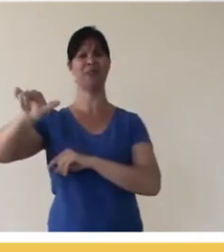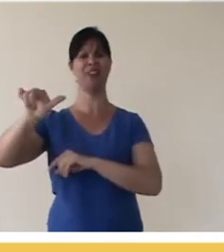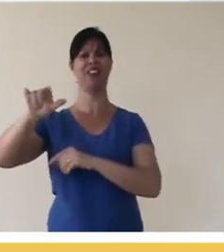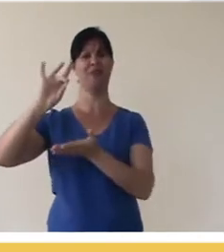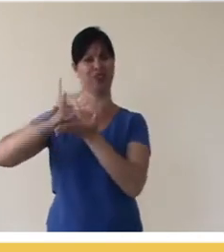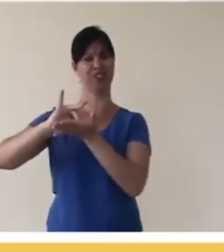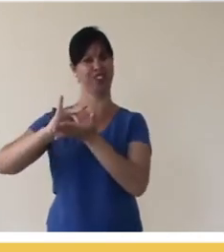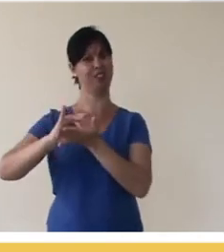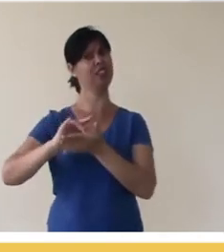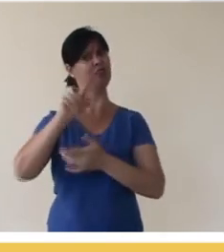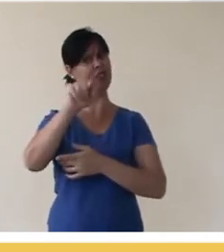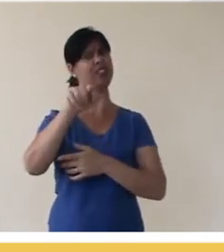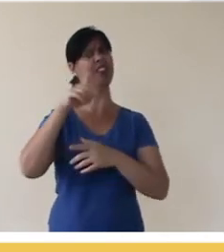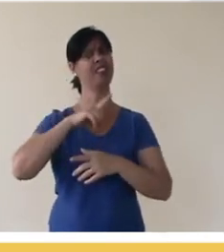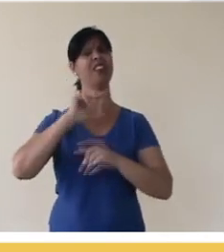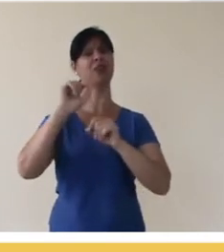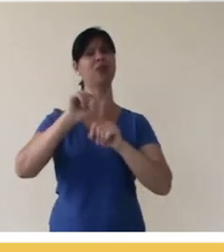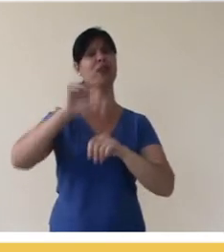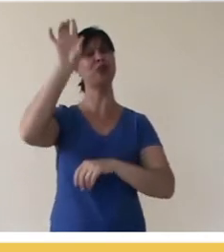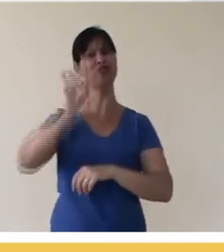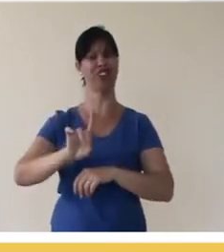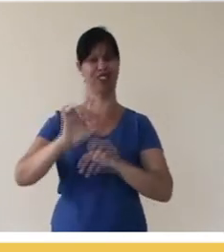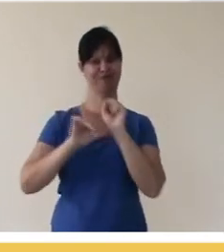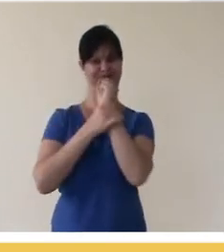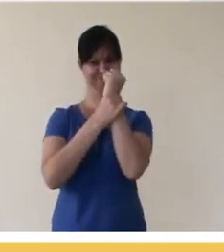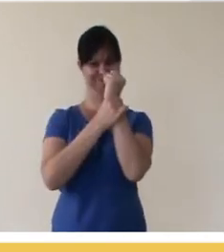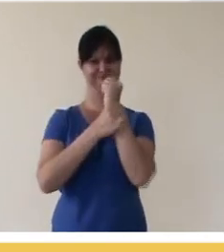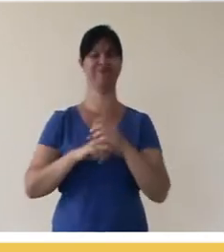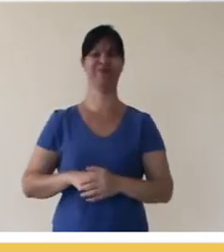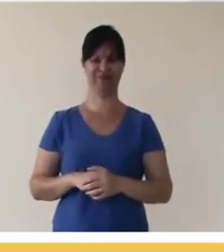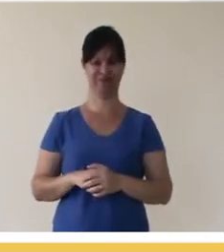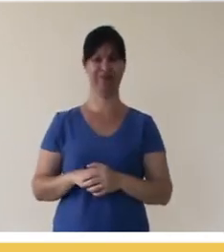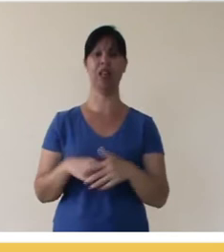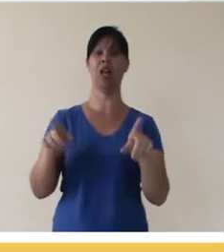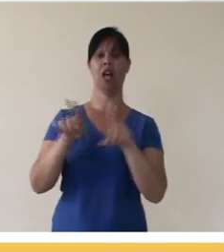you will receive attribution for that. On sites like Vimeo, for example, and